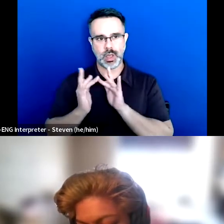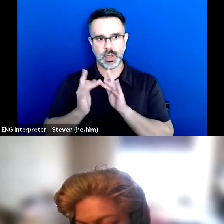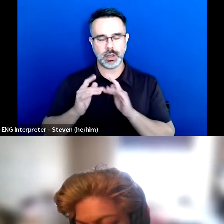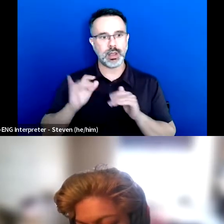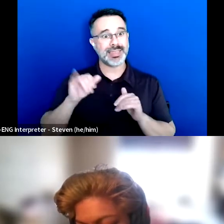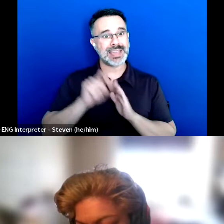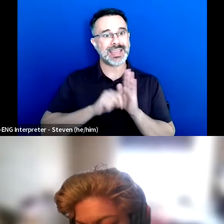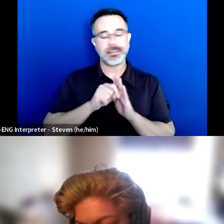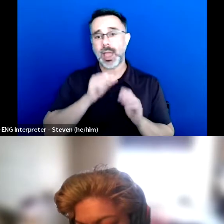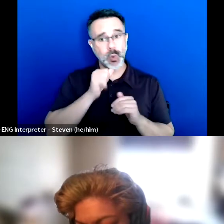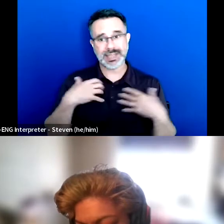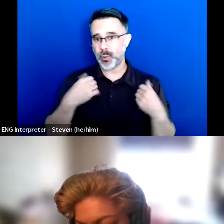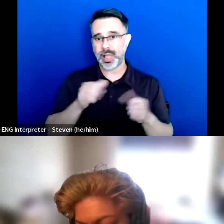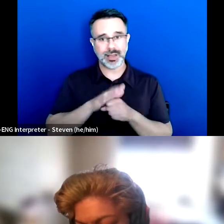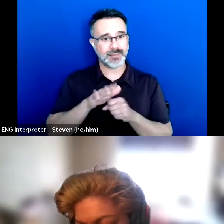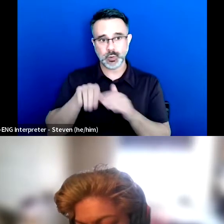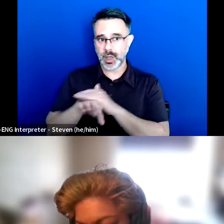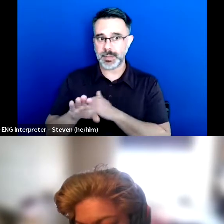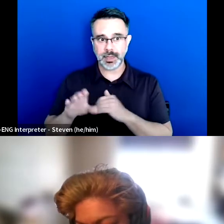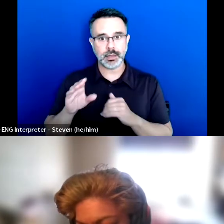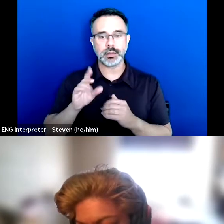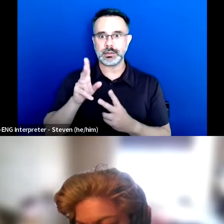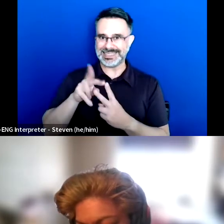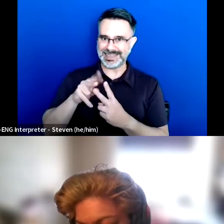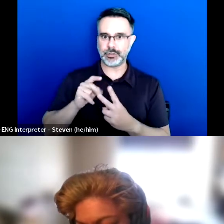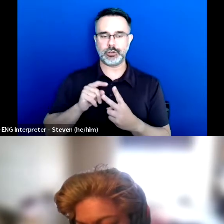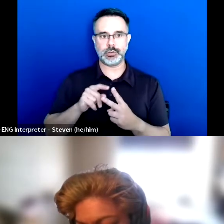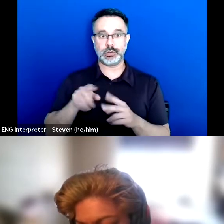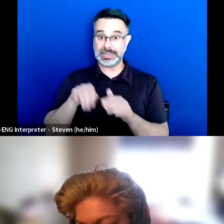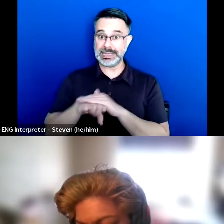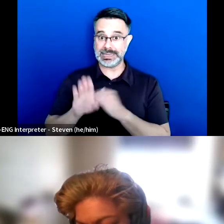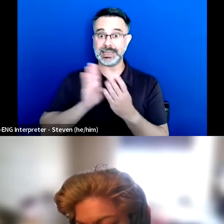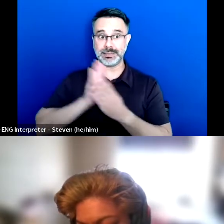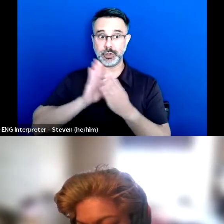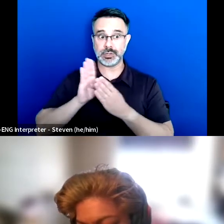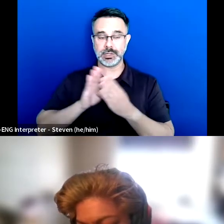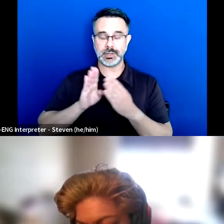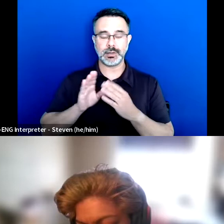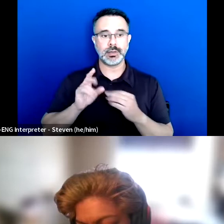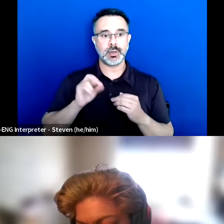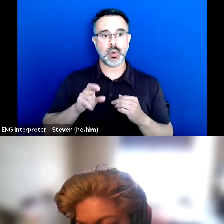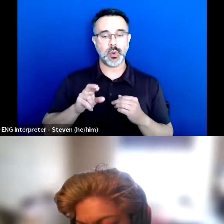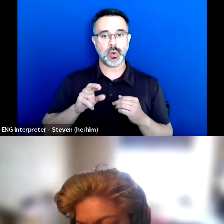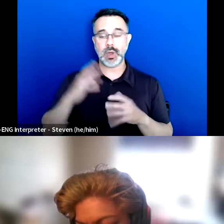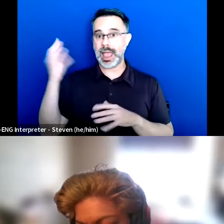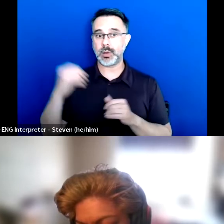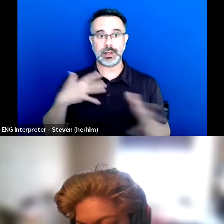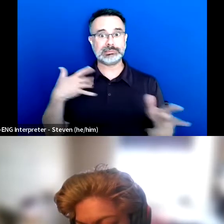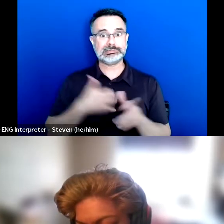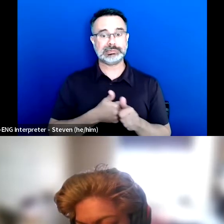and obviously there was no option. It was you're in or you're not, and you can't catch up . So that was quite difficult as well.